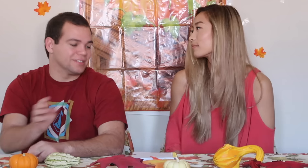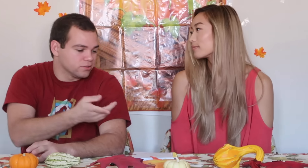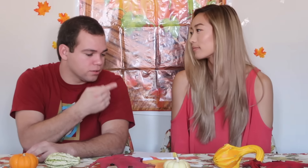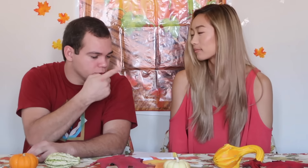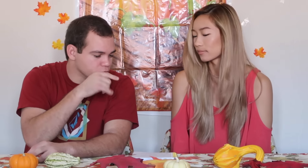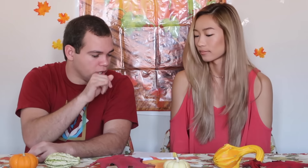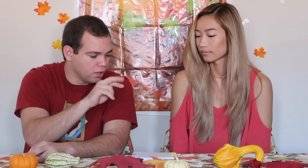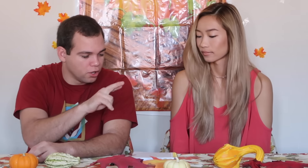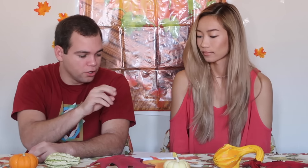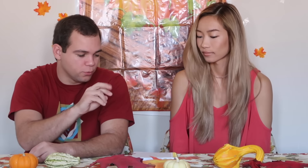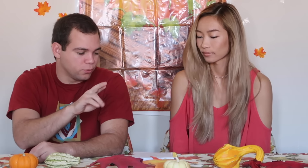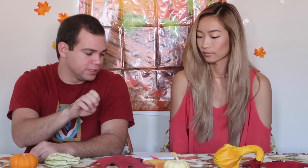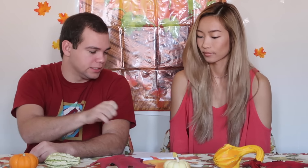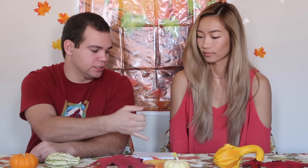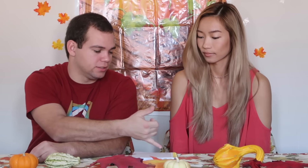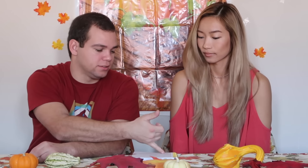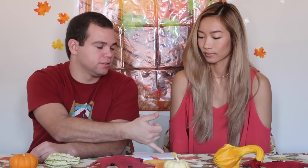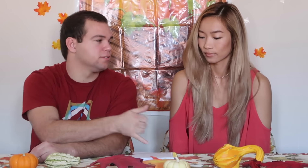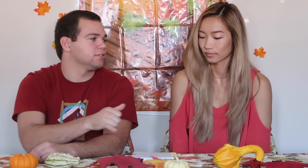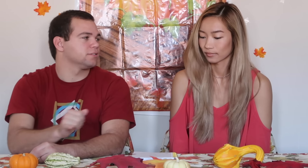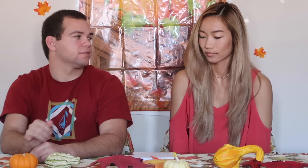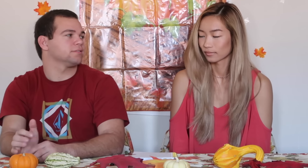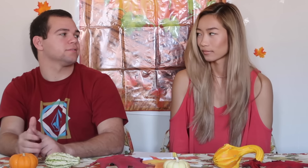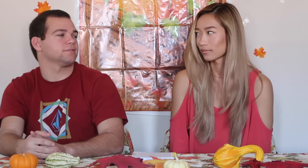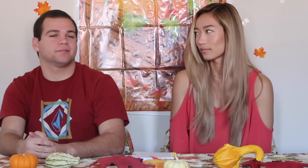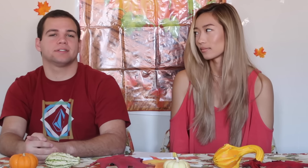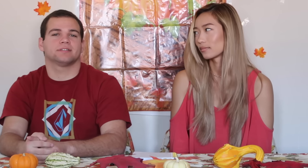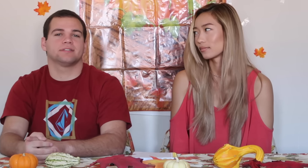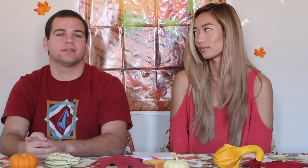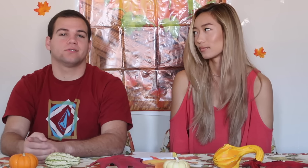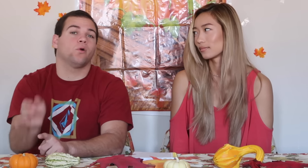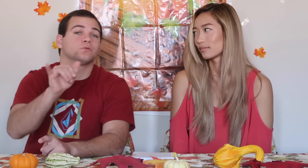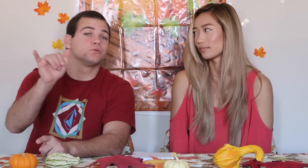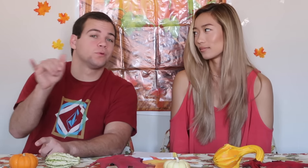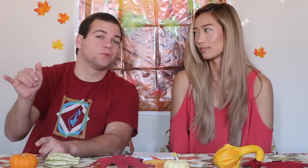Well that looks like a R or an E. Also....